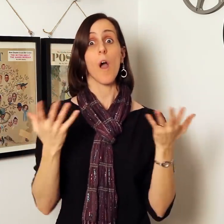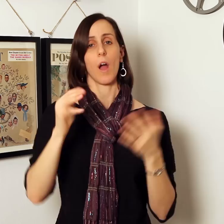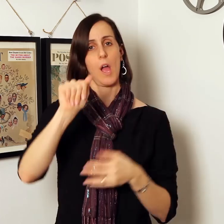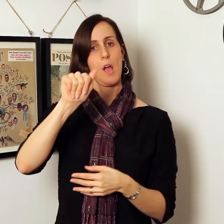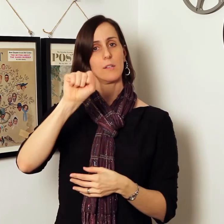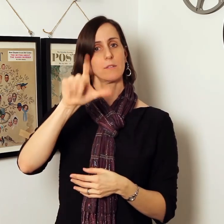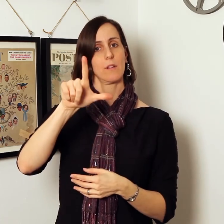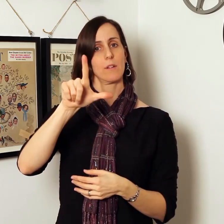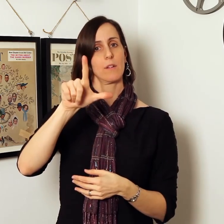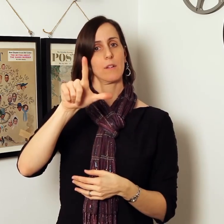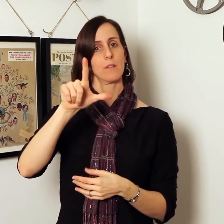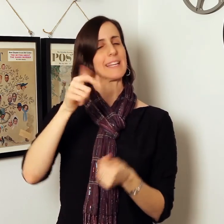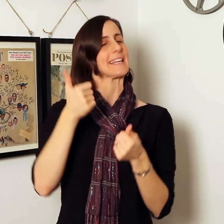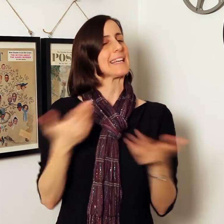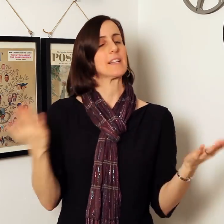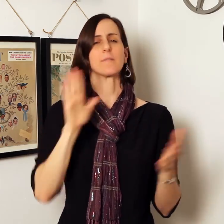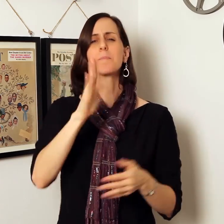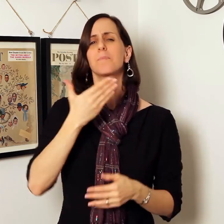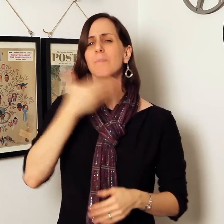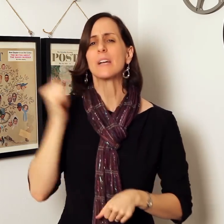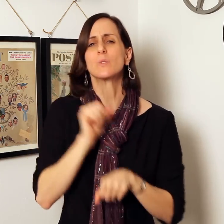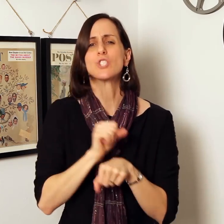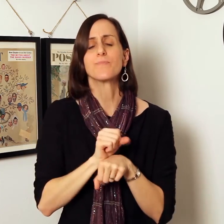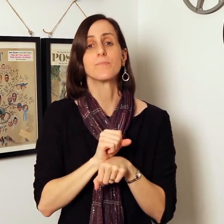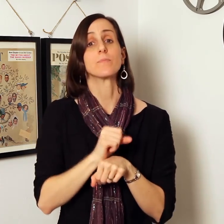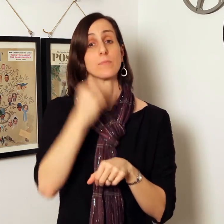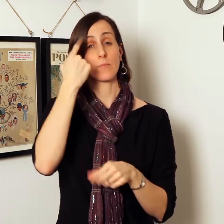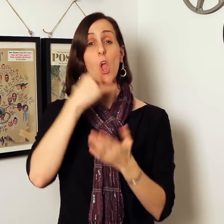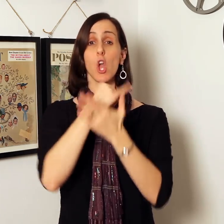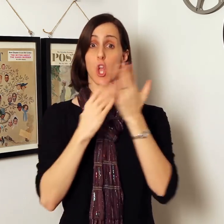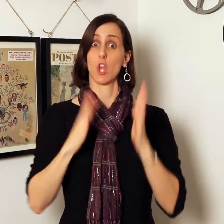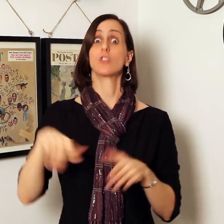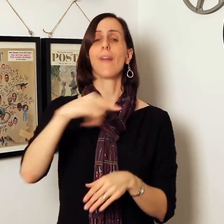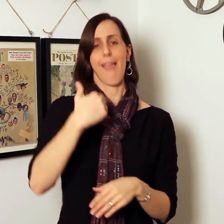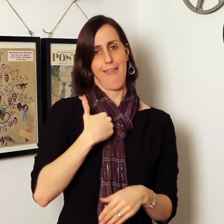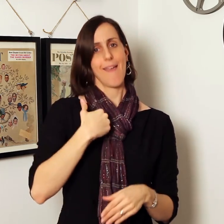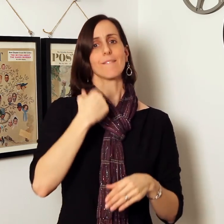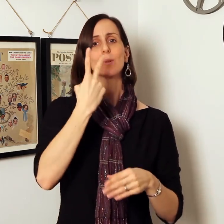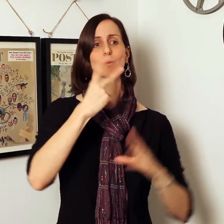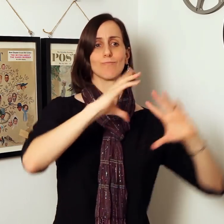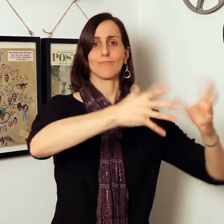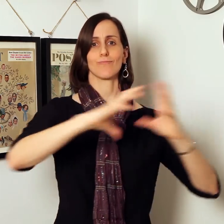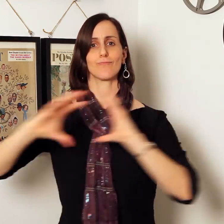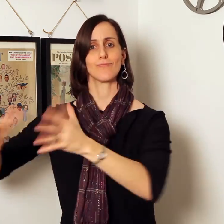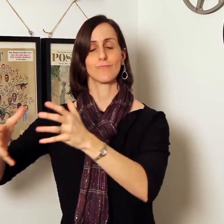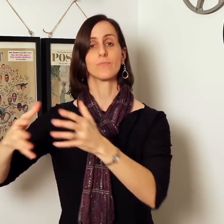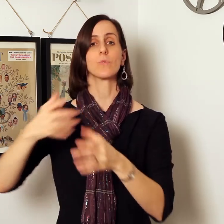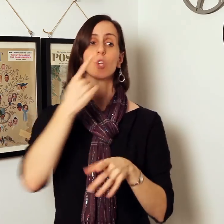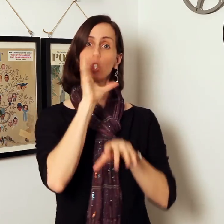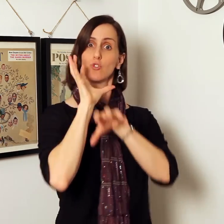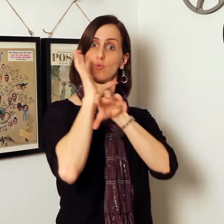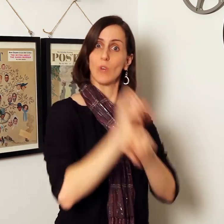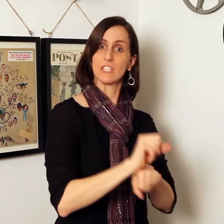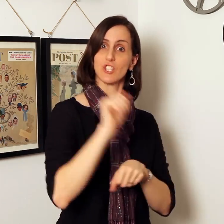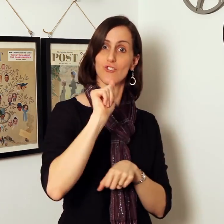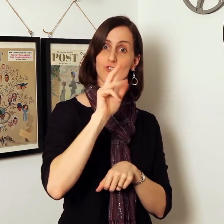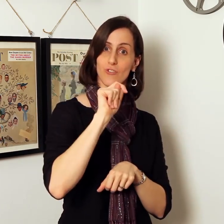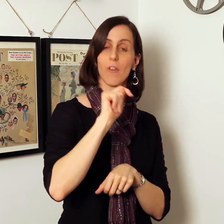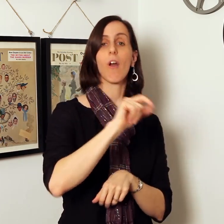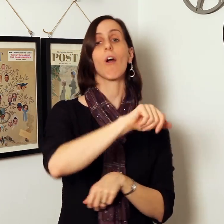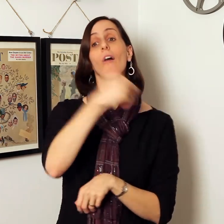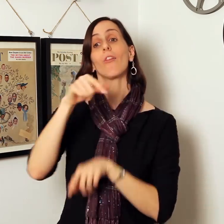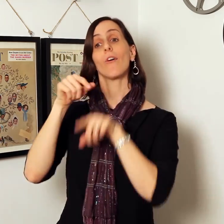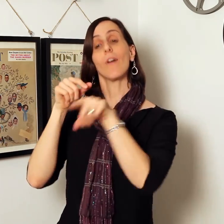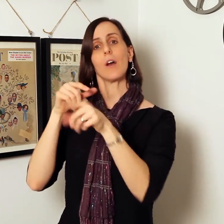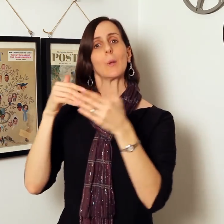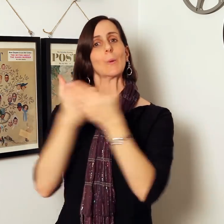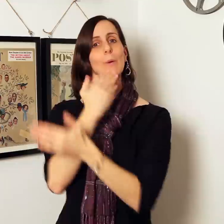is ASL. You can use your best artwork. There are two different groups of art: traditional and new media.